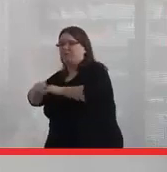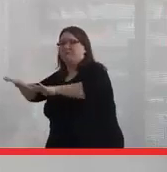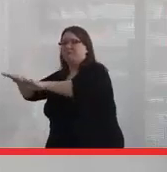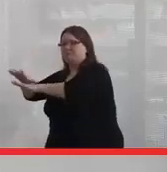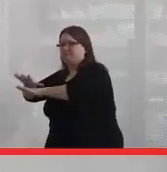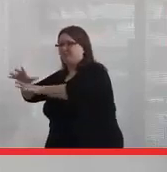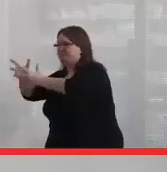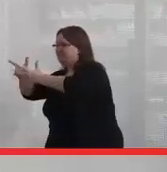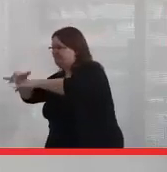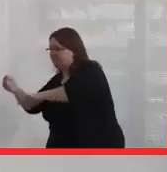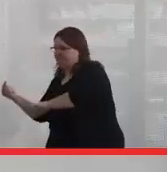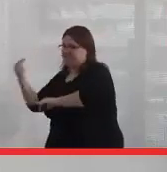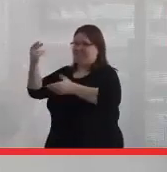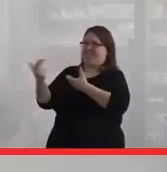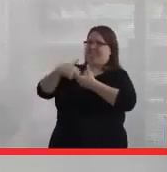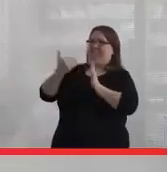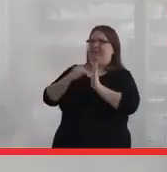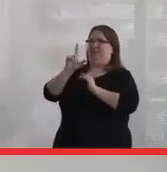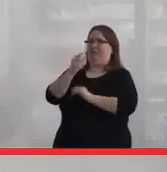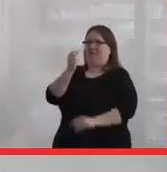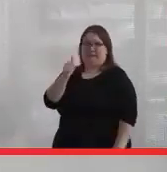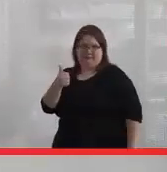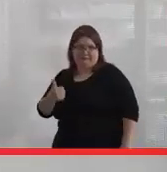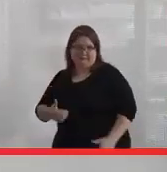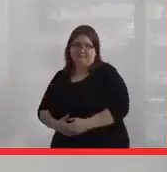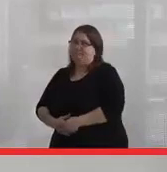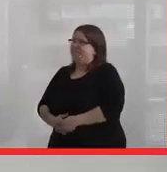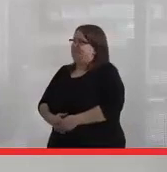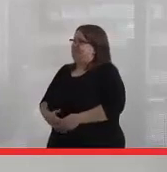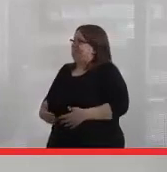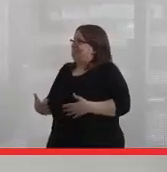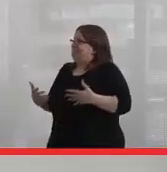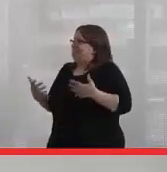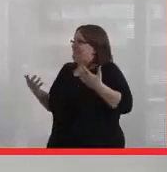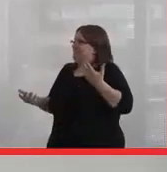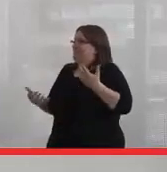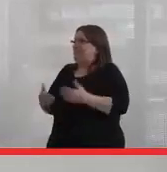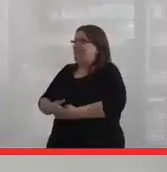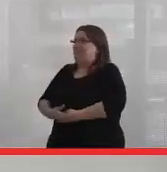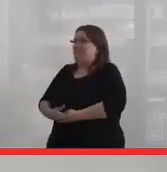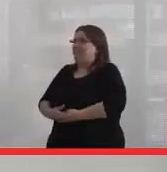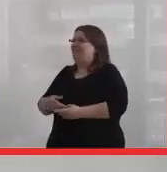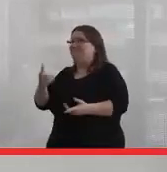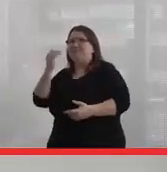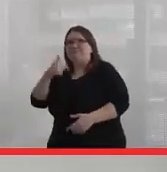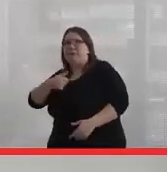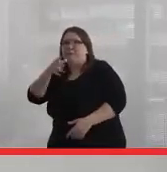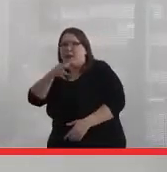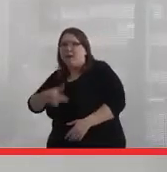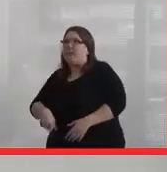but then I came back in 2010. As you heard, I'm a mom. I'm a grandma.